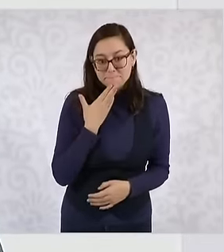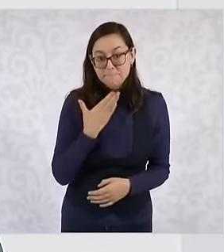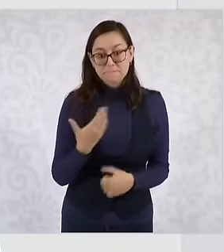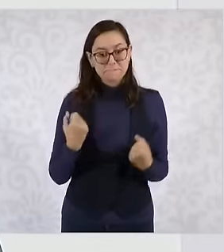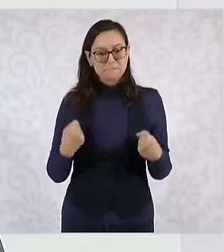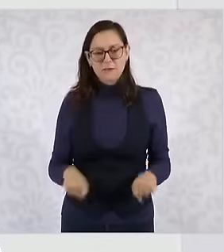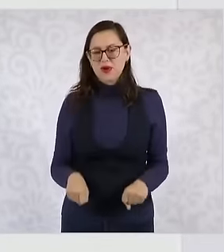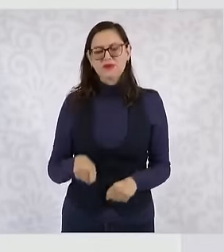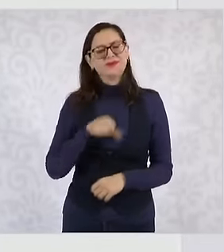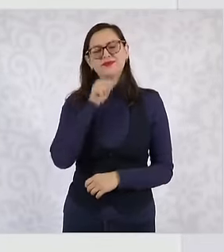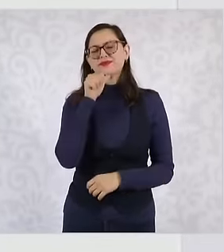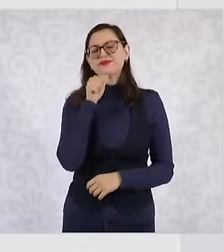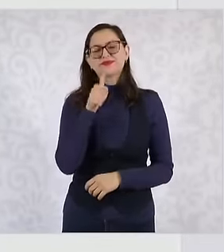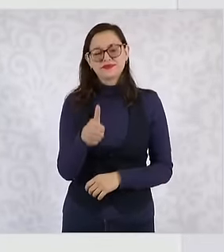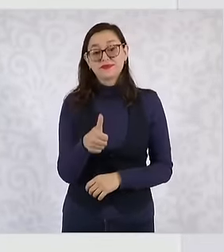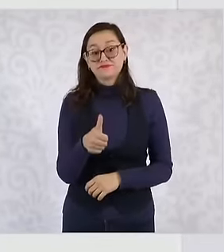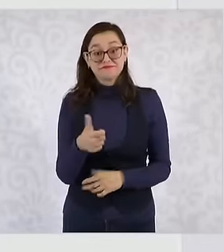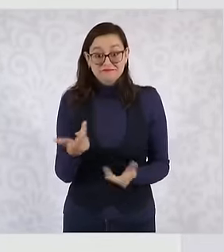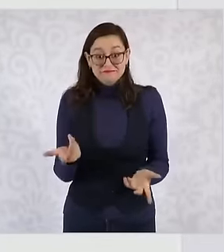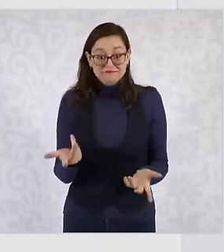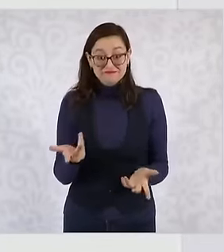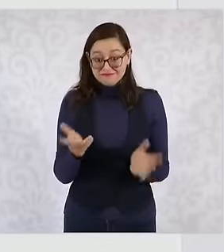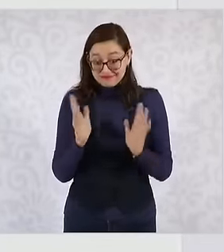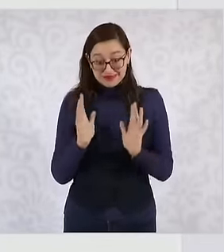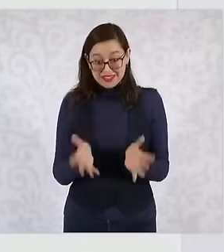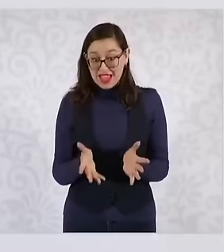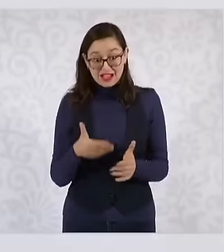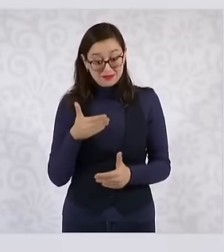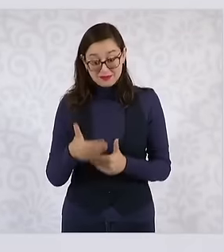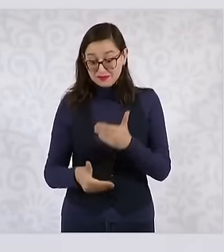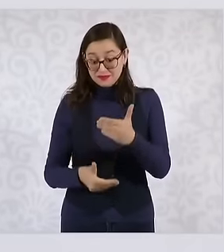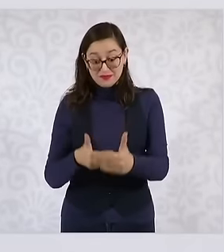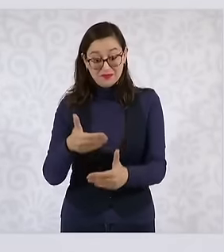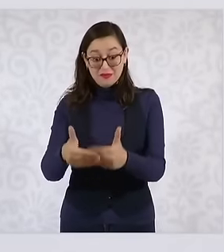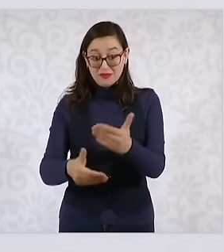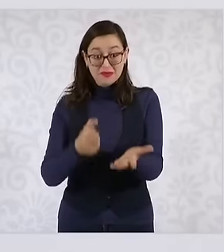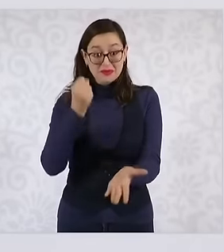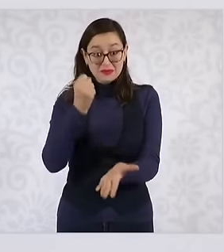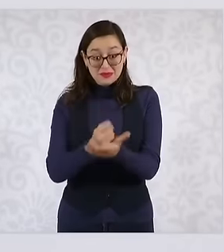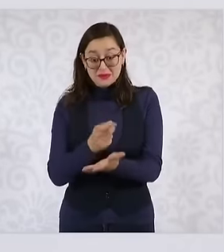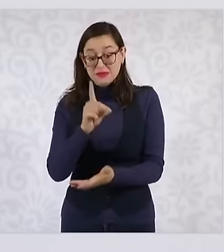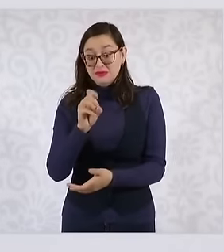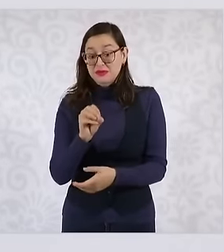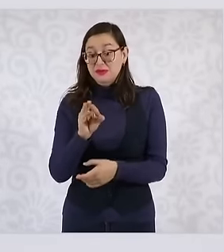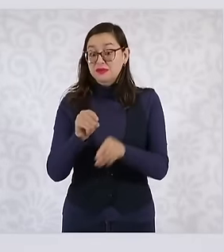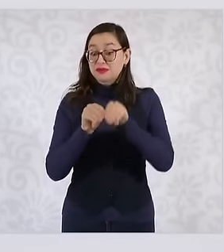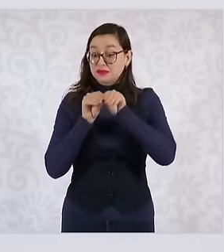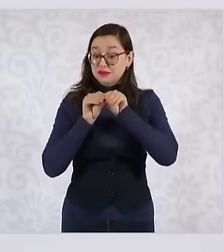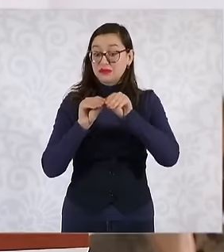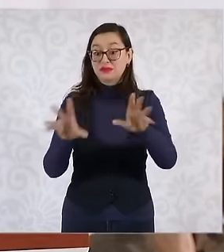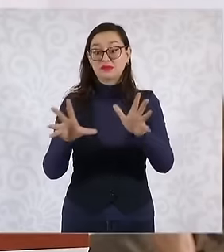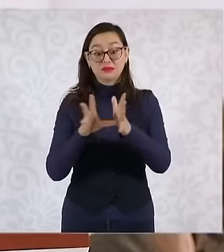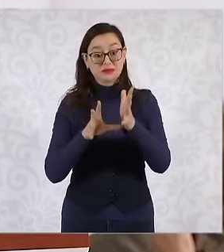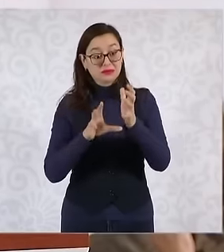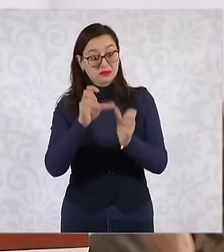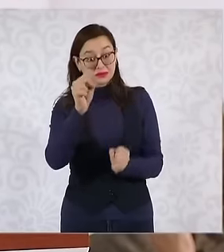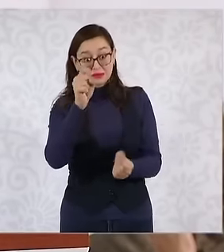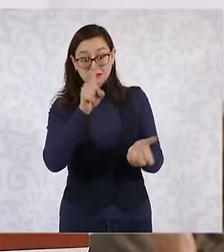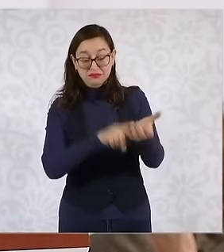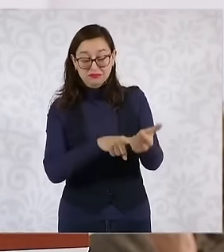nothing This is going to happen it has already been sanctioned it has already been published it is already part of the political constitution